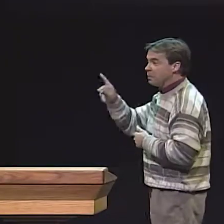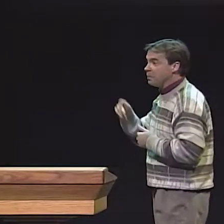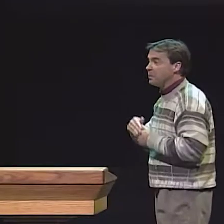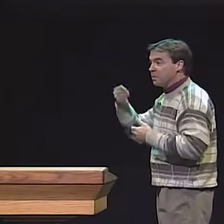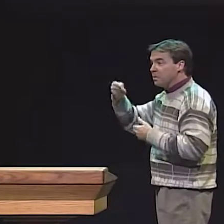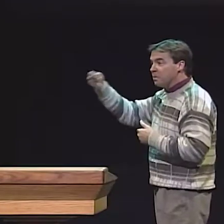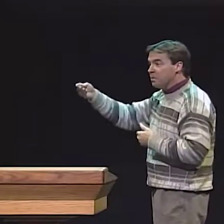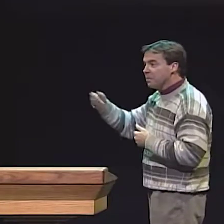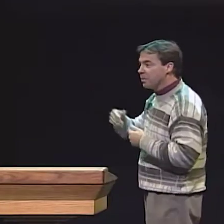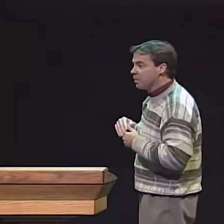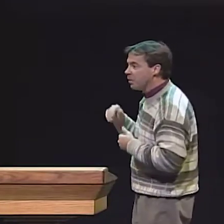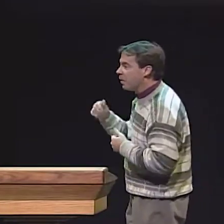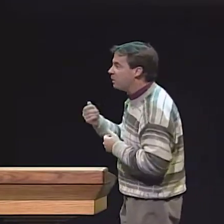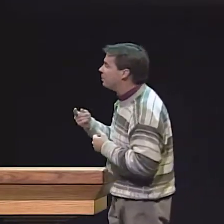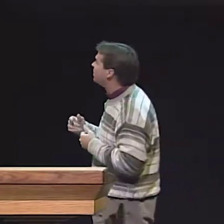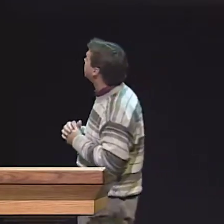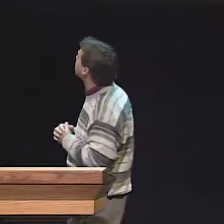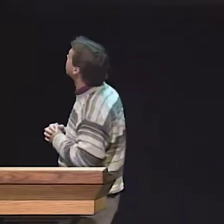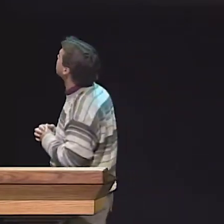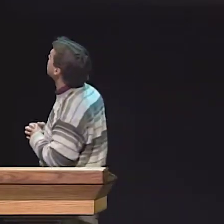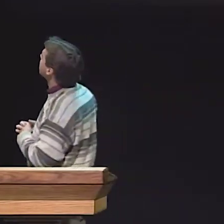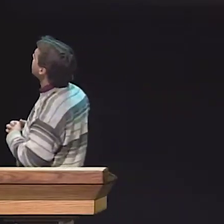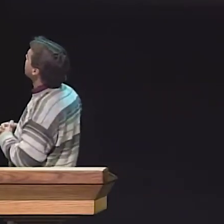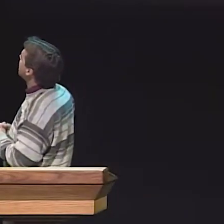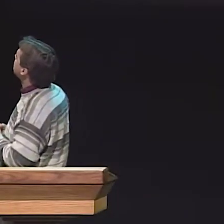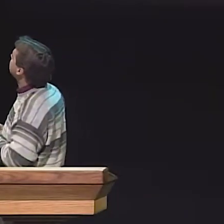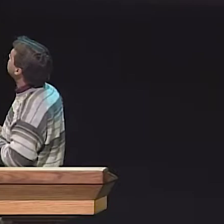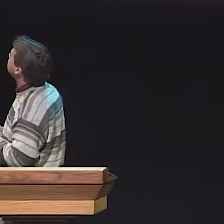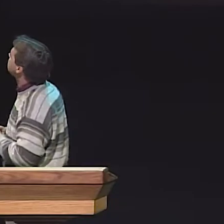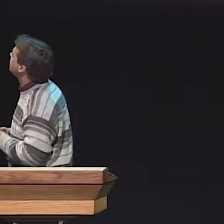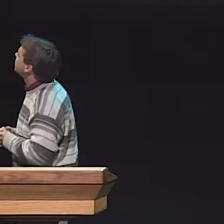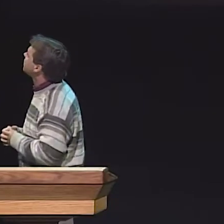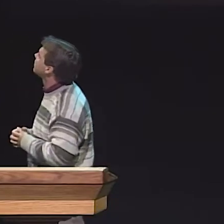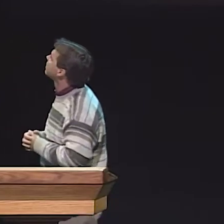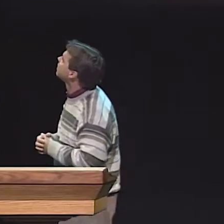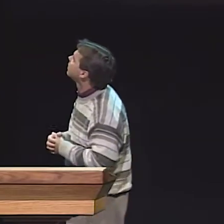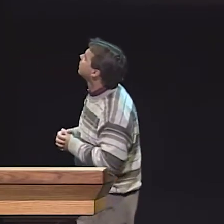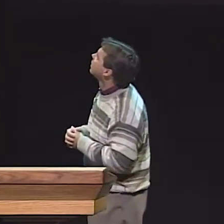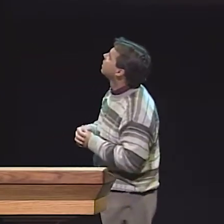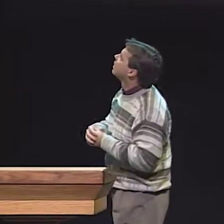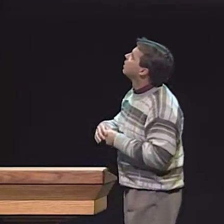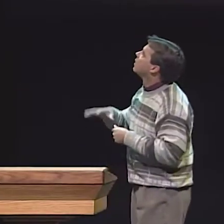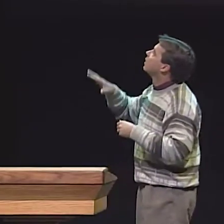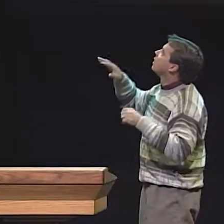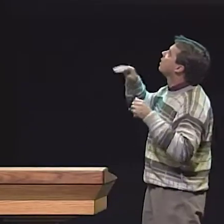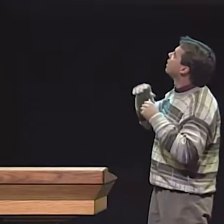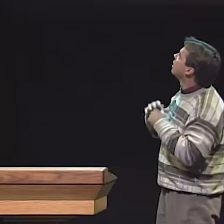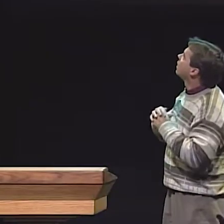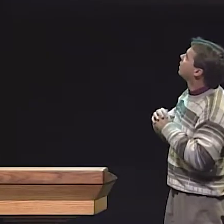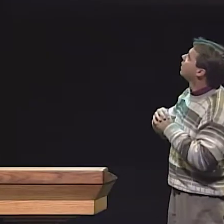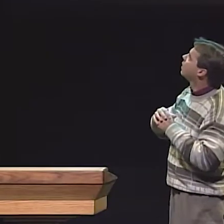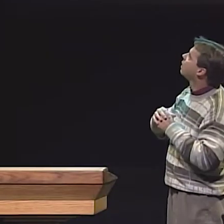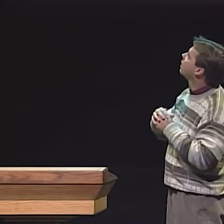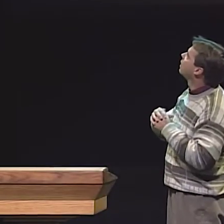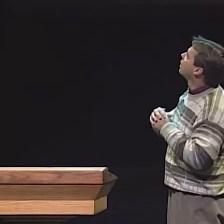AND THEN WE RECORDED THAT THEY HAD LEARNED THAT FEATURE. THERE WERE MISTAKES AND WE RECORDED THE ERRORS